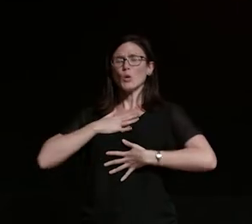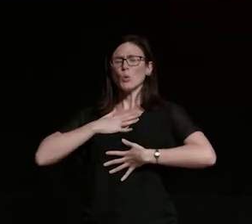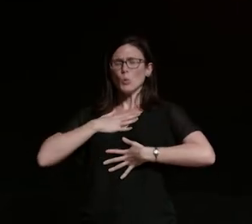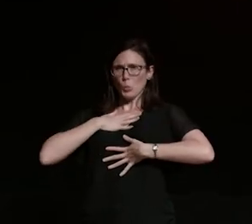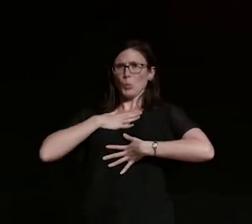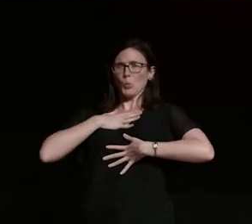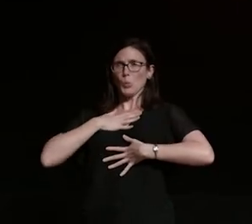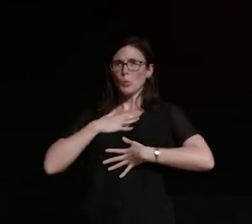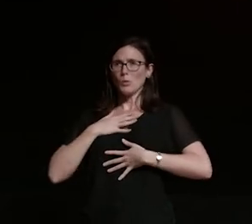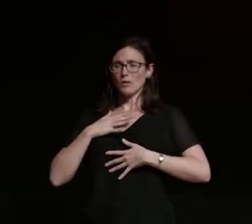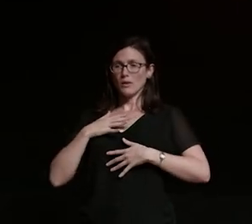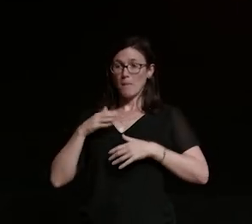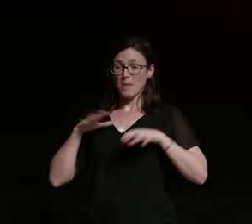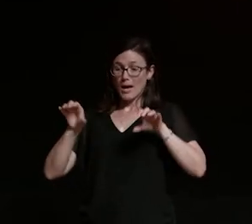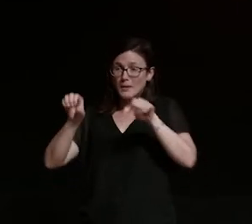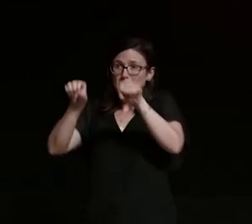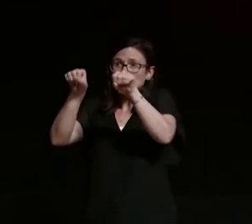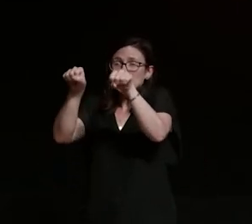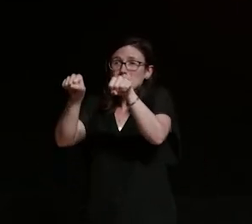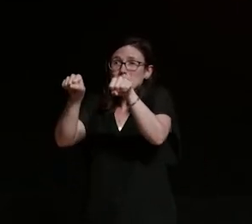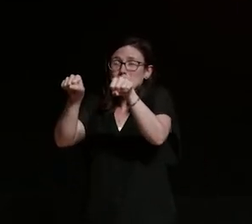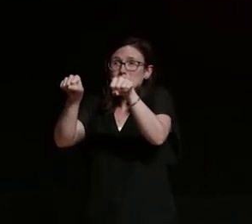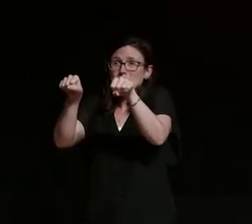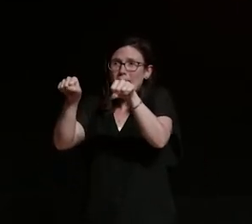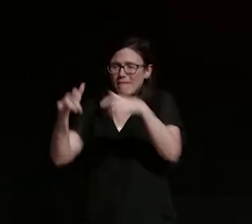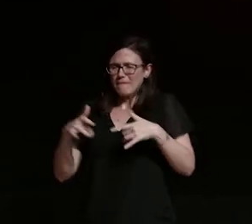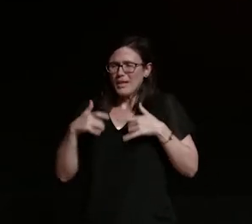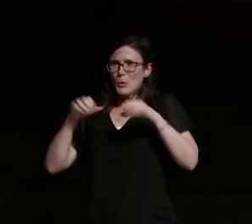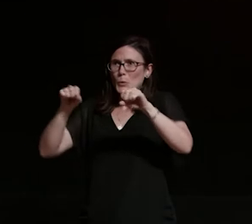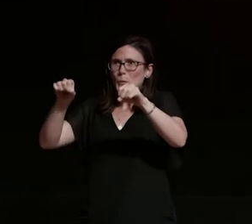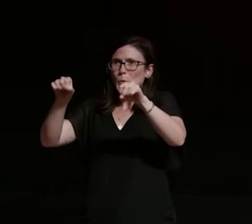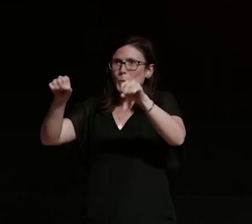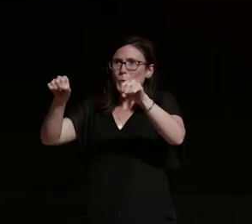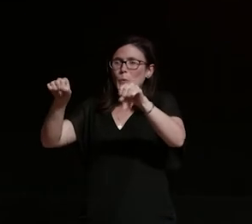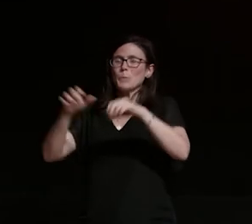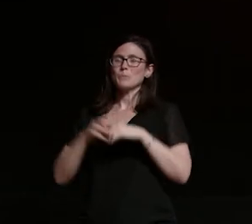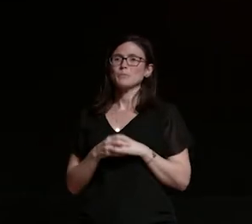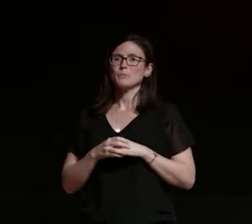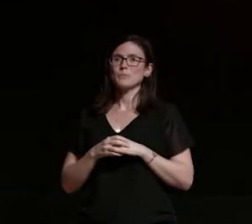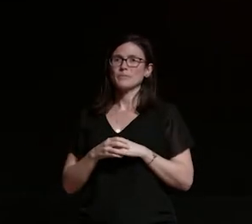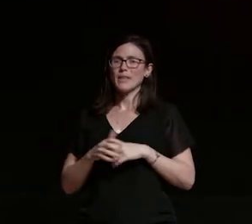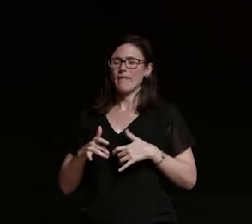up on the handlebars so i could feel what it felt like to drive so i could feel what